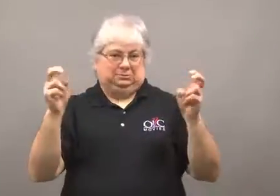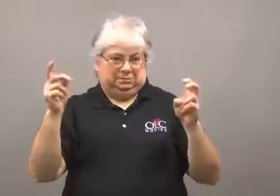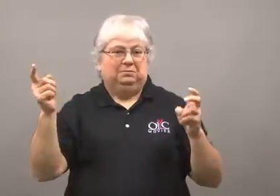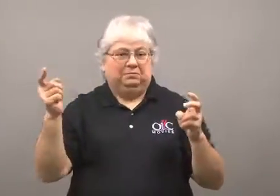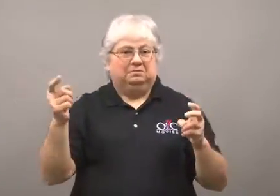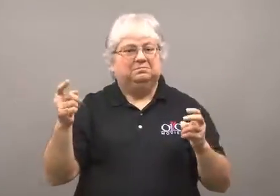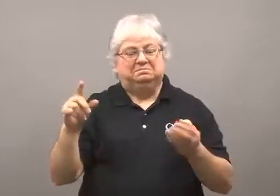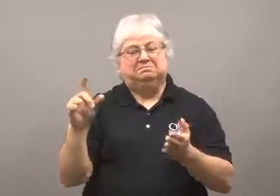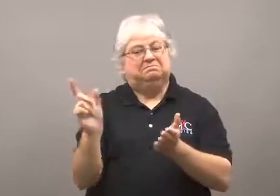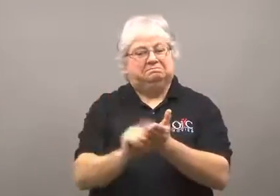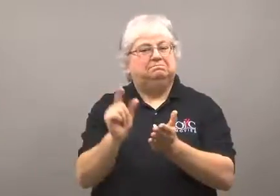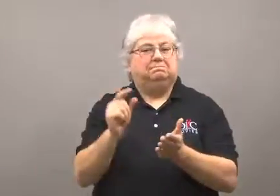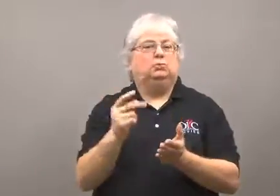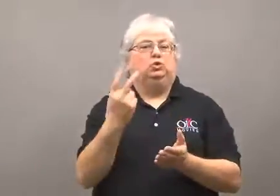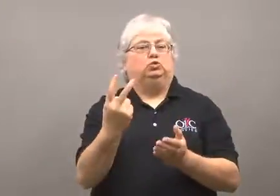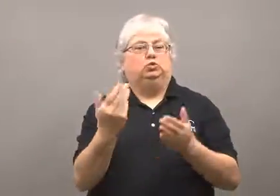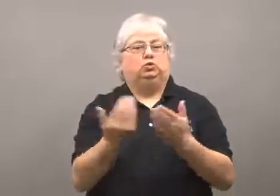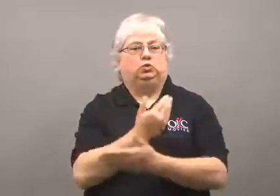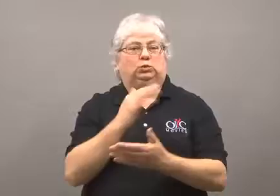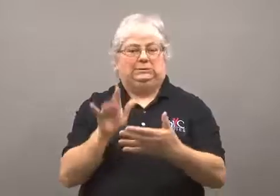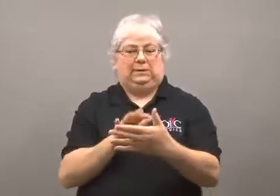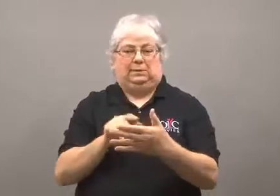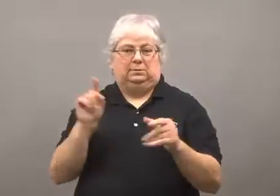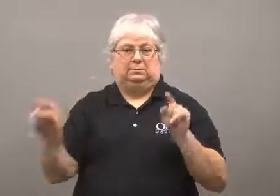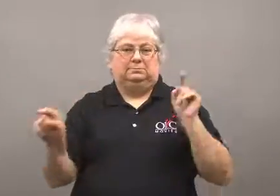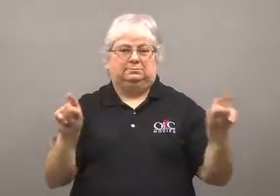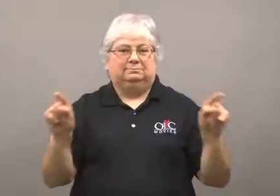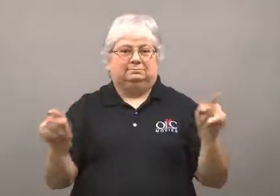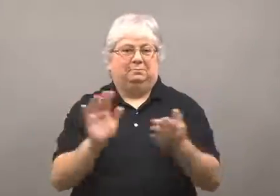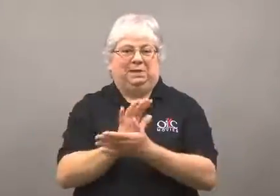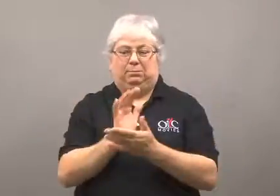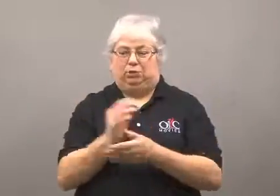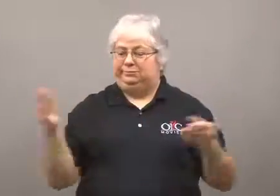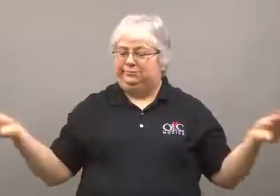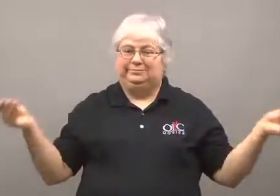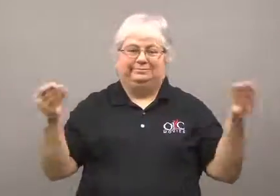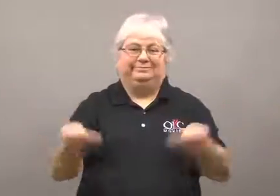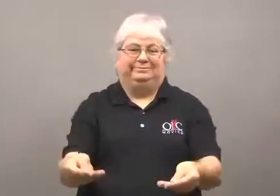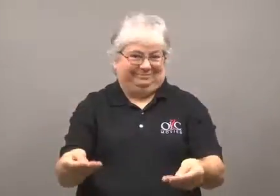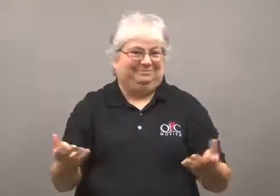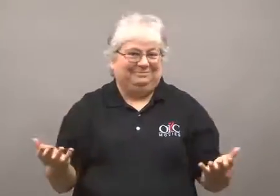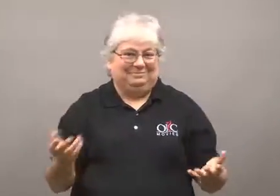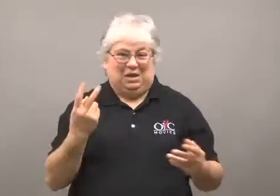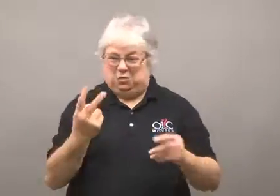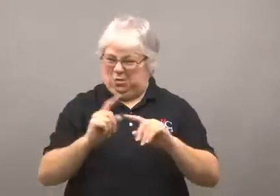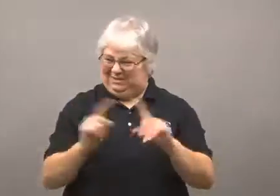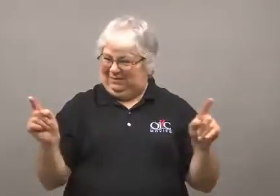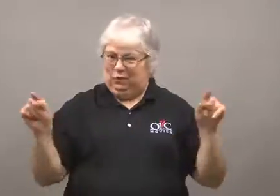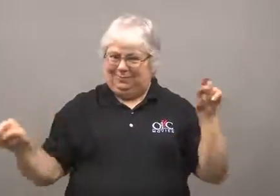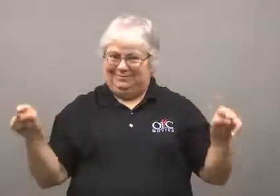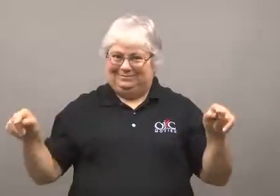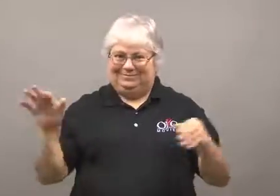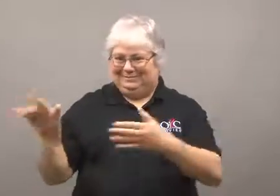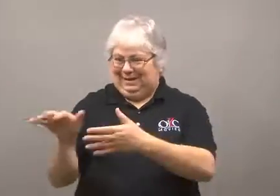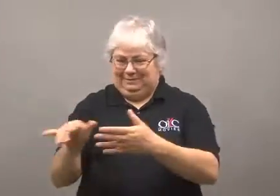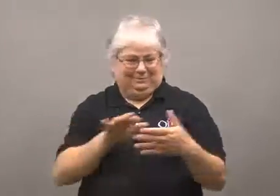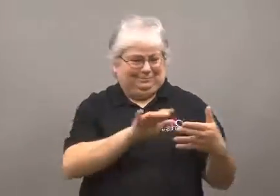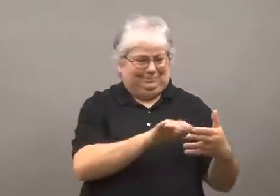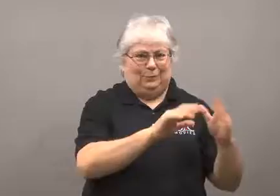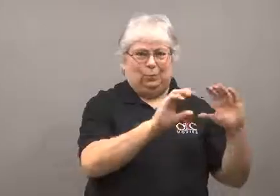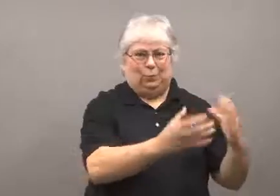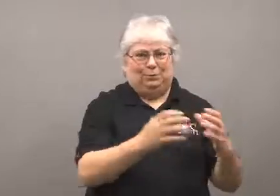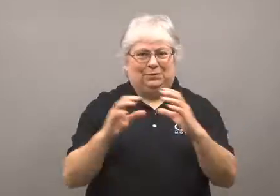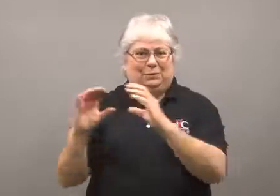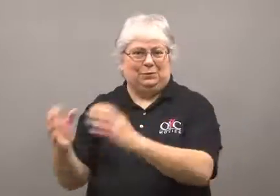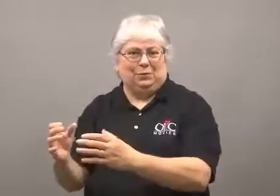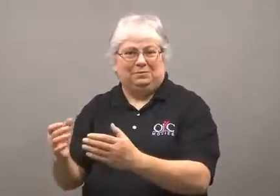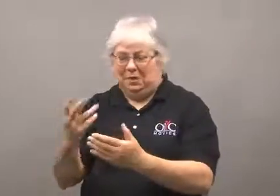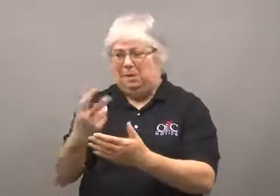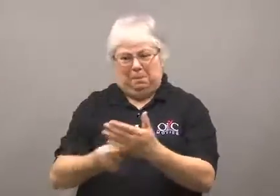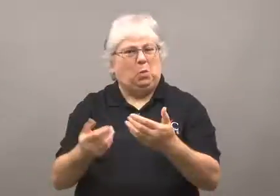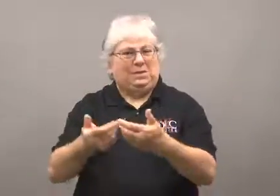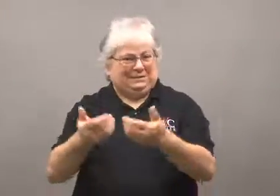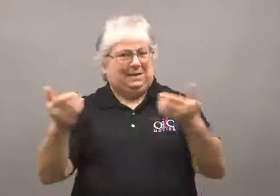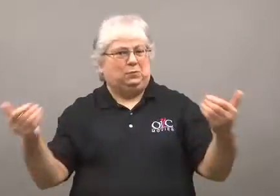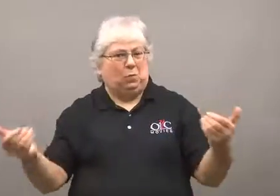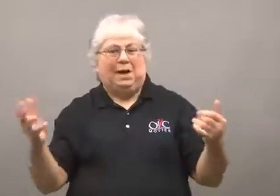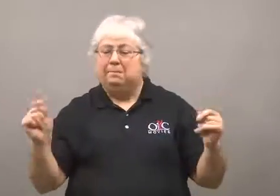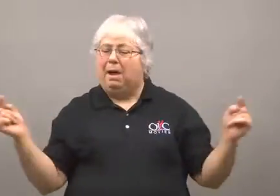published two new studies.